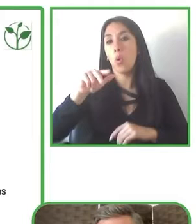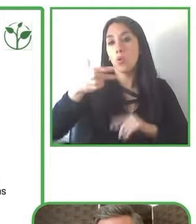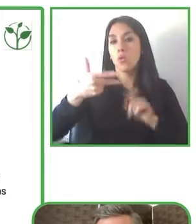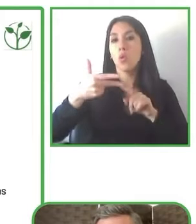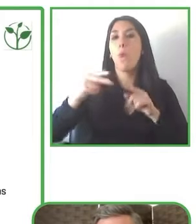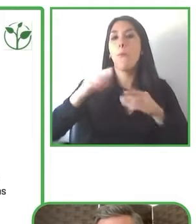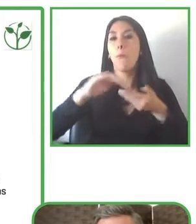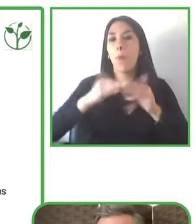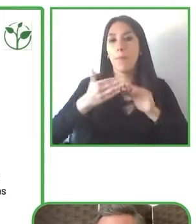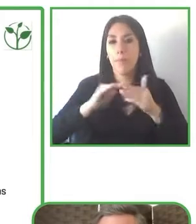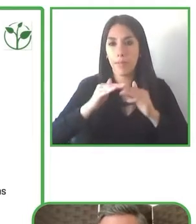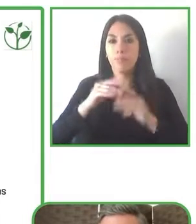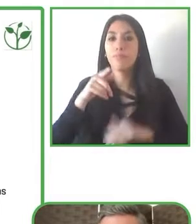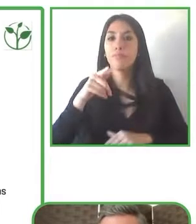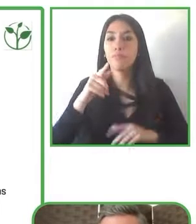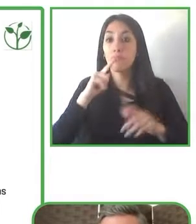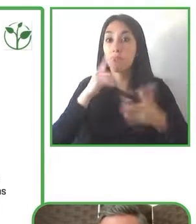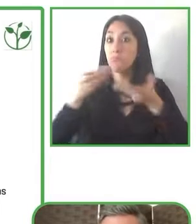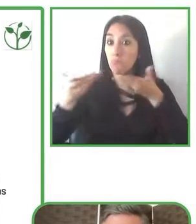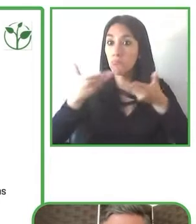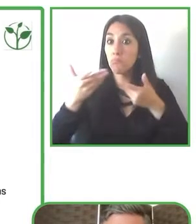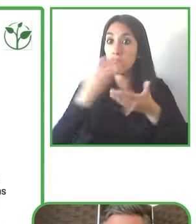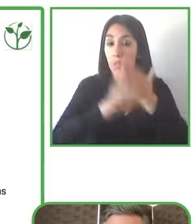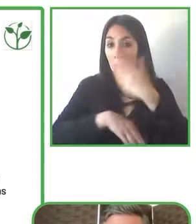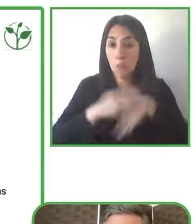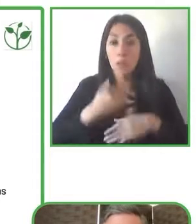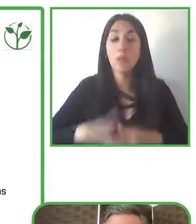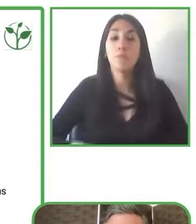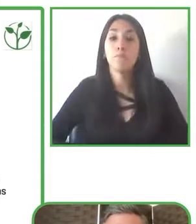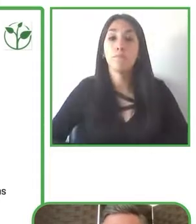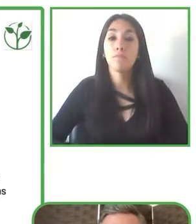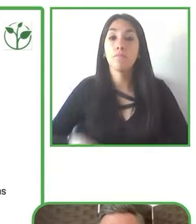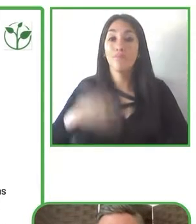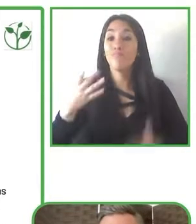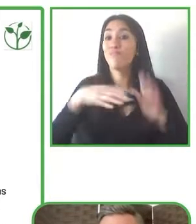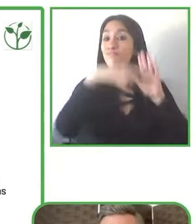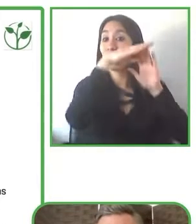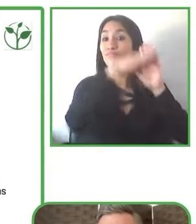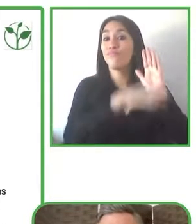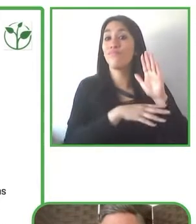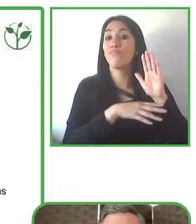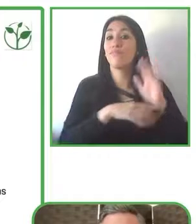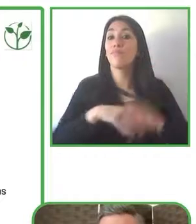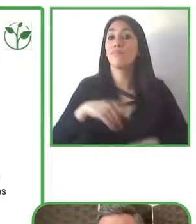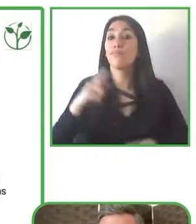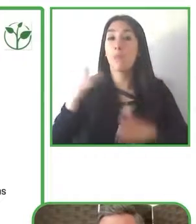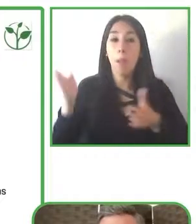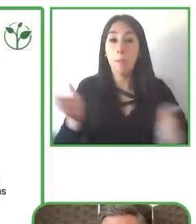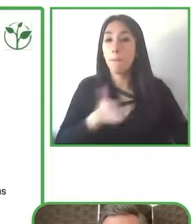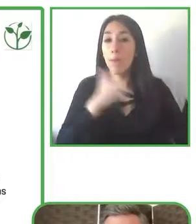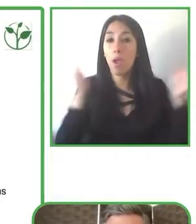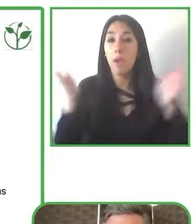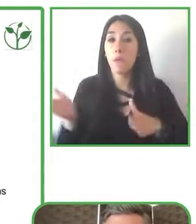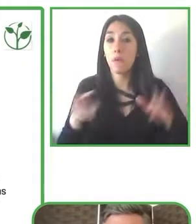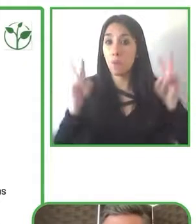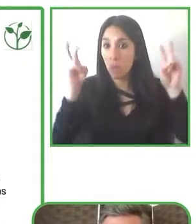disability inclusion strategy in business and I think this can be translated to any kind any other kind of context whether you're working in a public